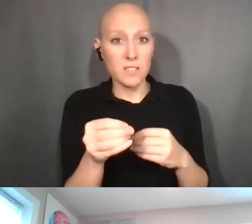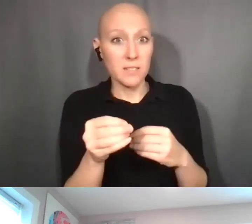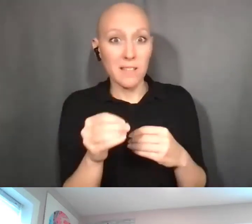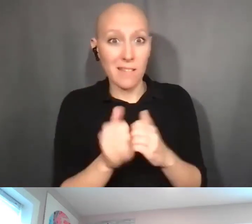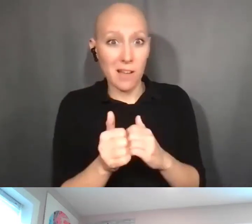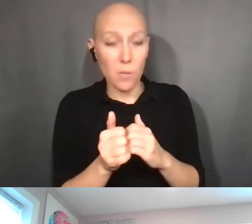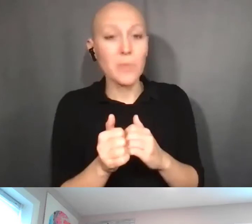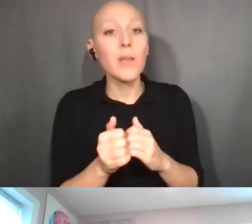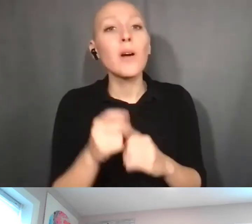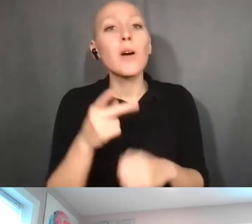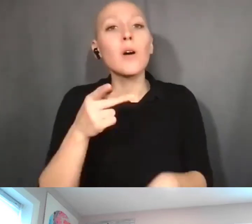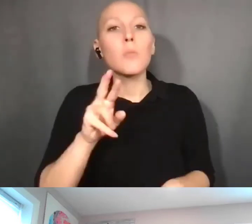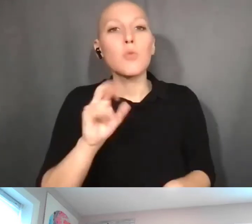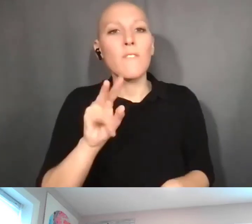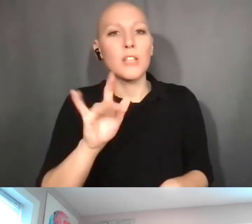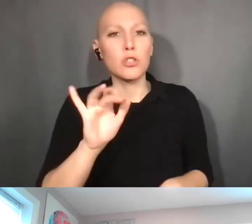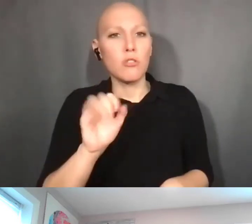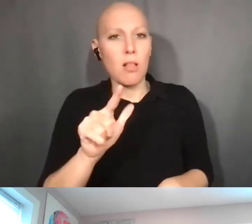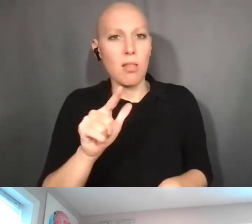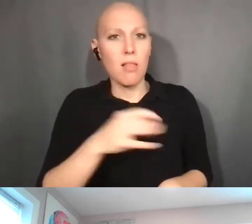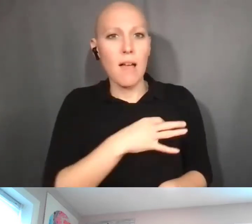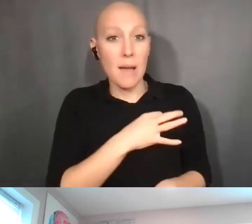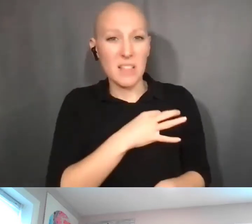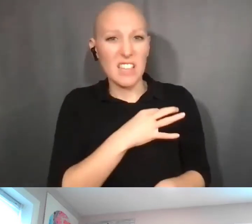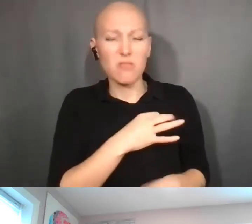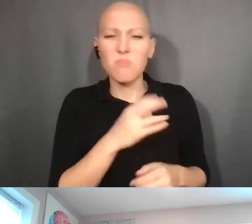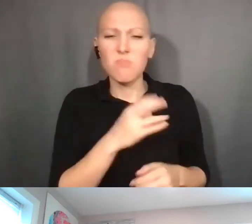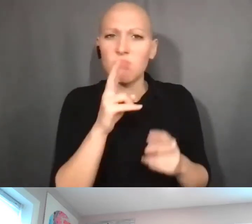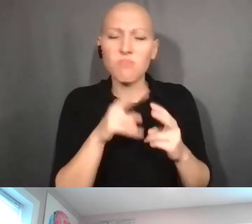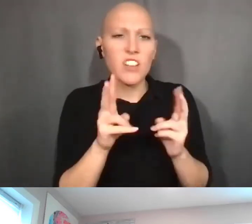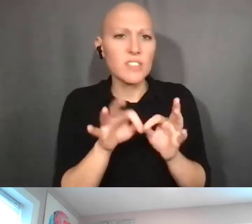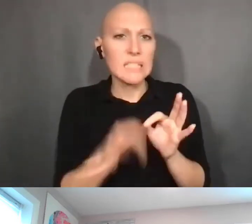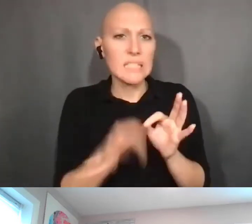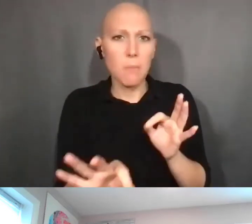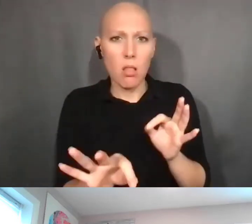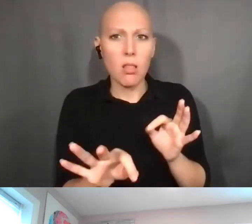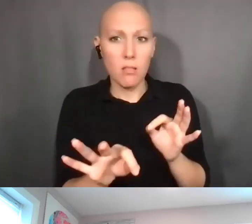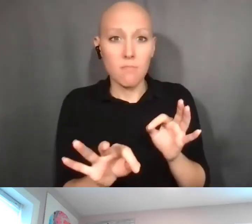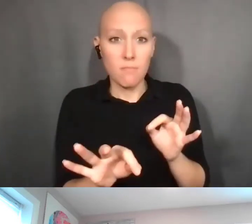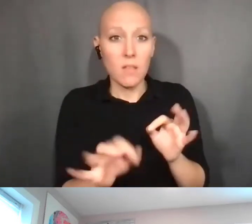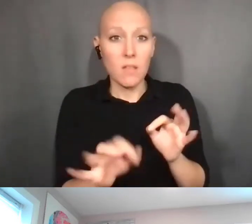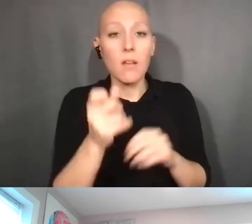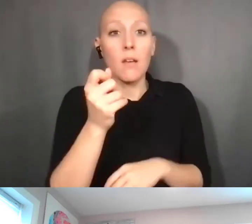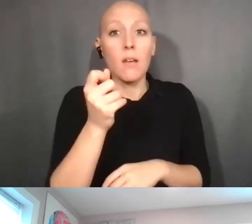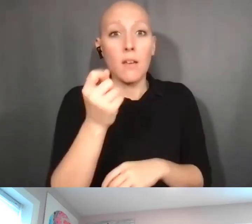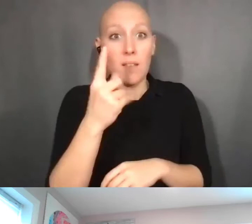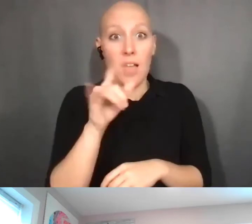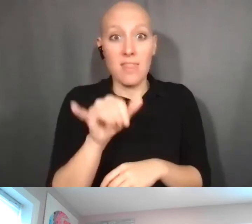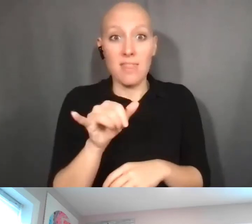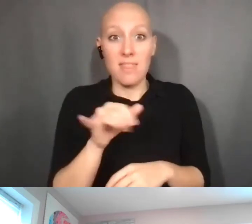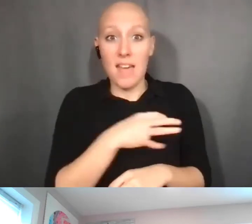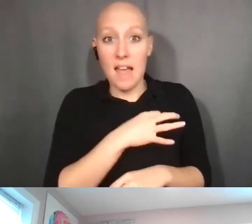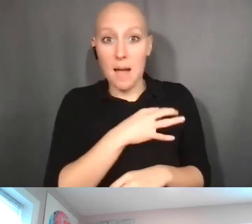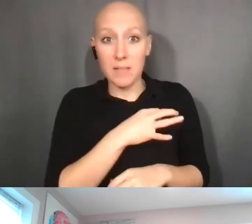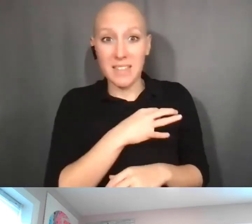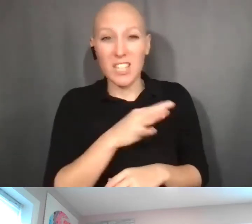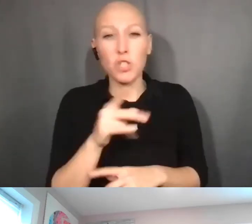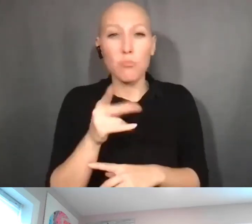and kind of puts a flag in the stand giving you a date,